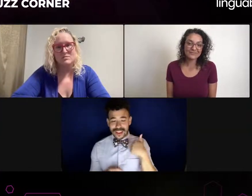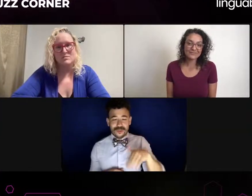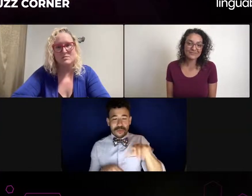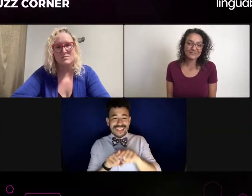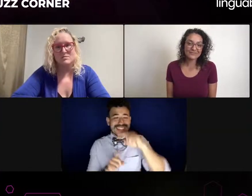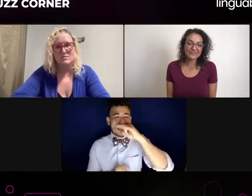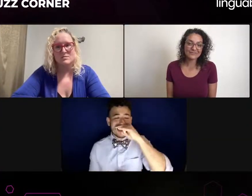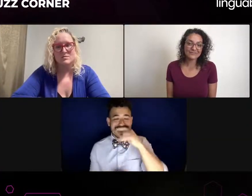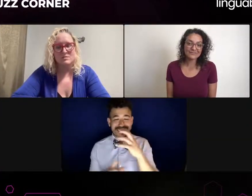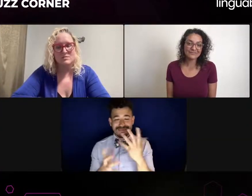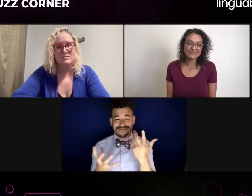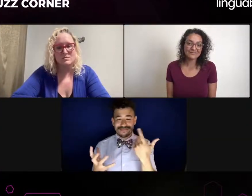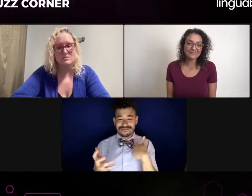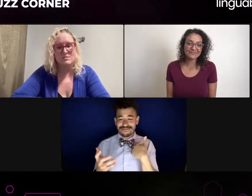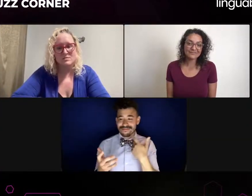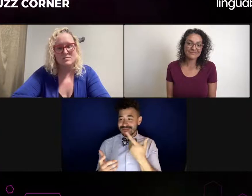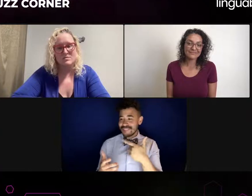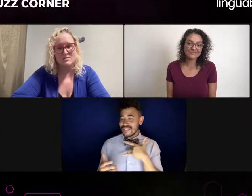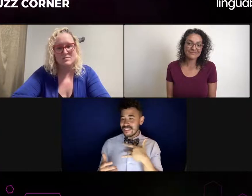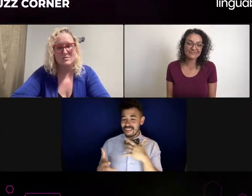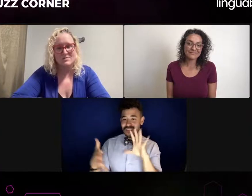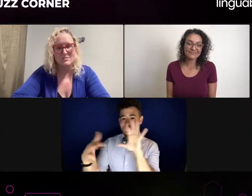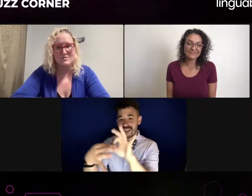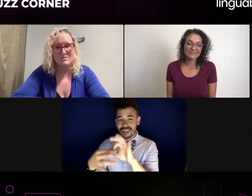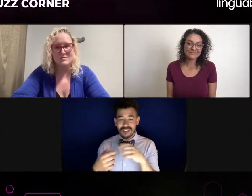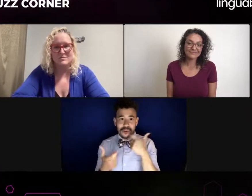since I was a child. I remember I'd be watching cartoons as a kid.